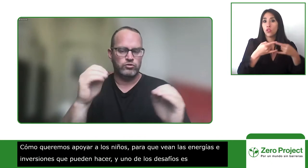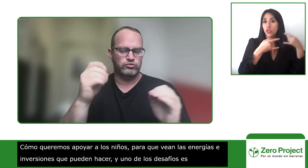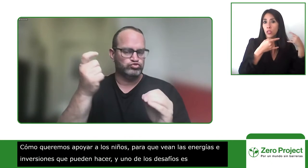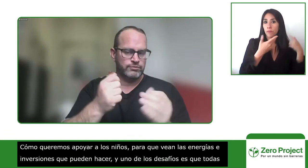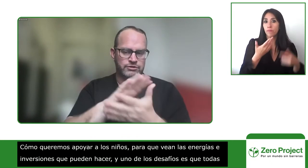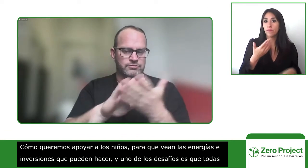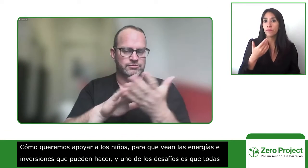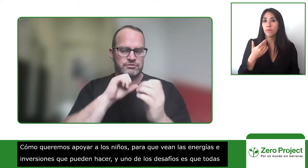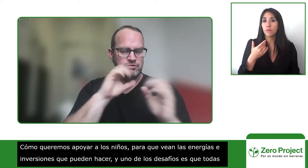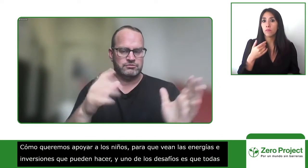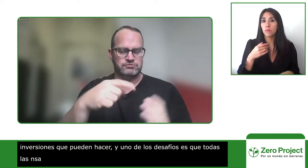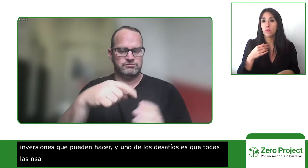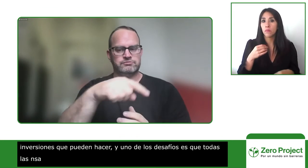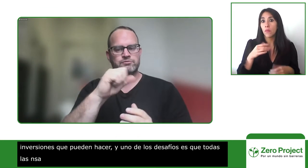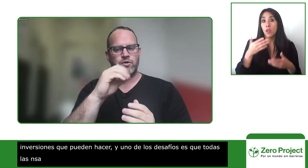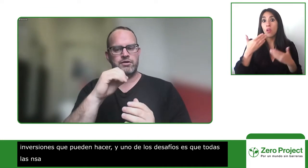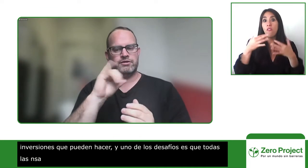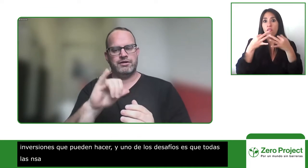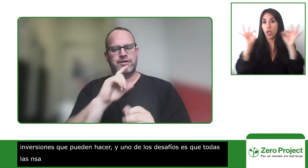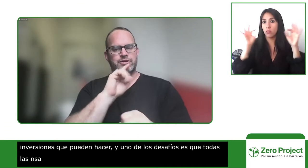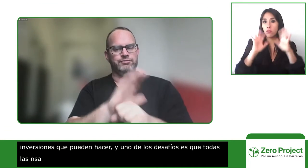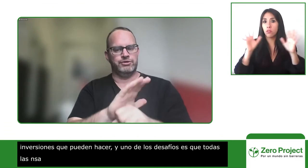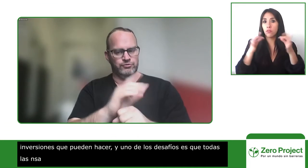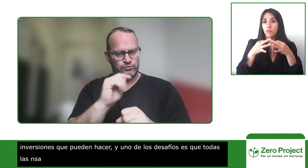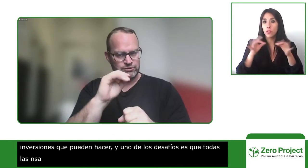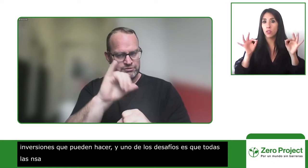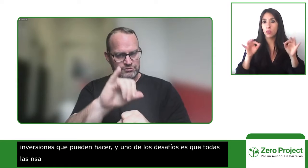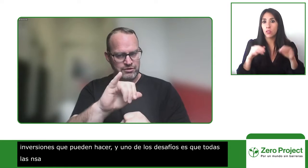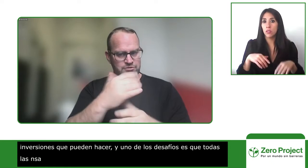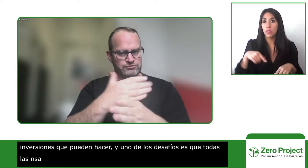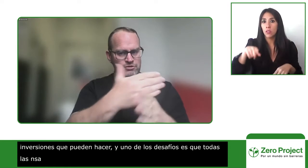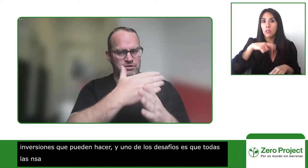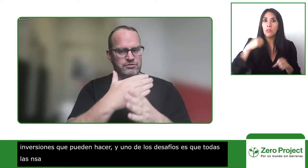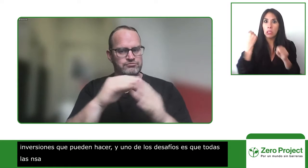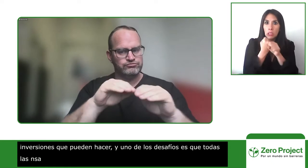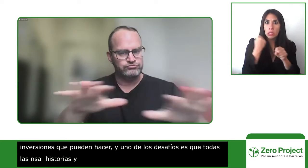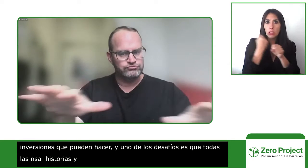that must be available at no charge and so that means that everyone